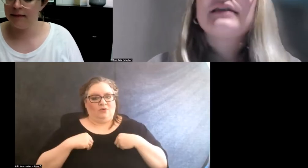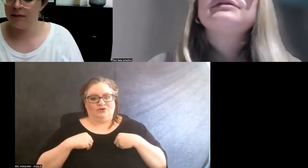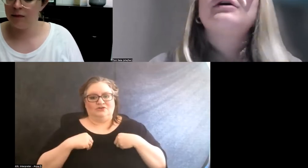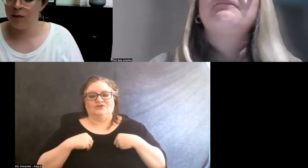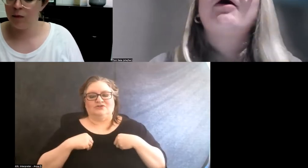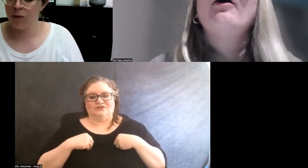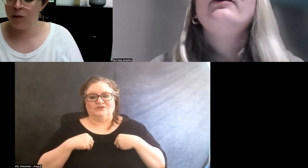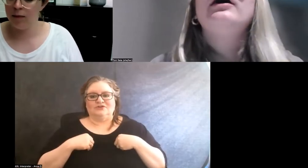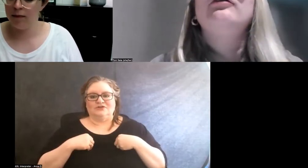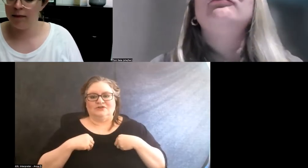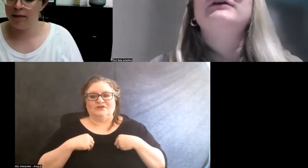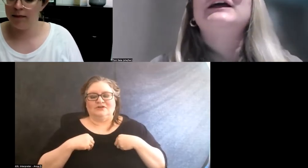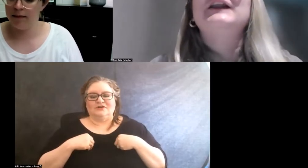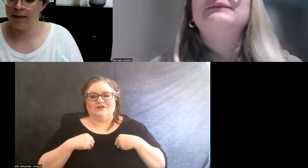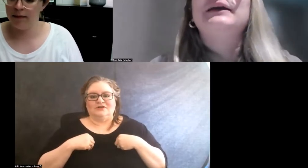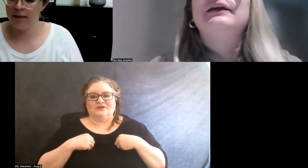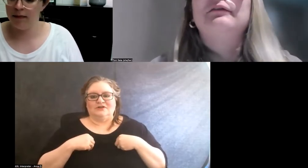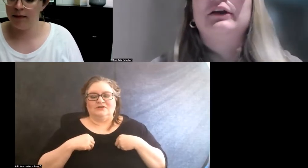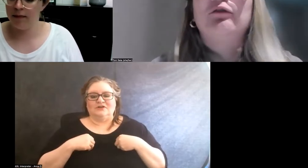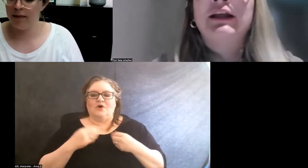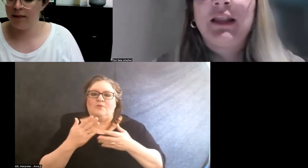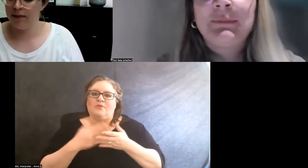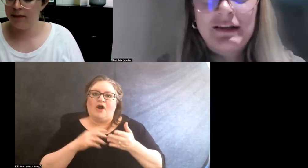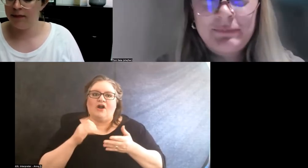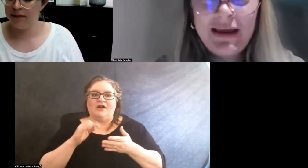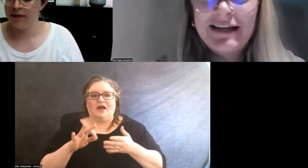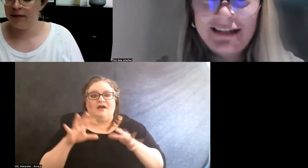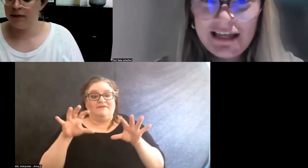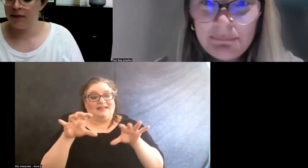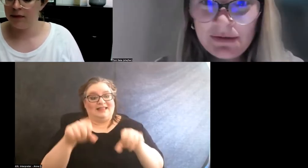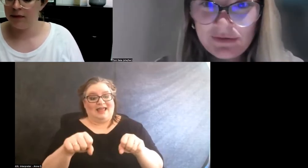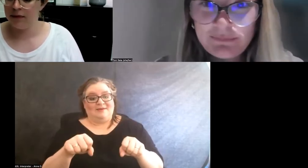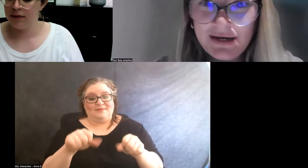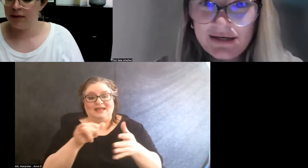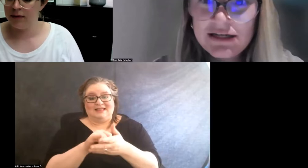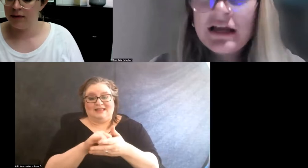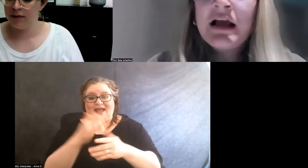And so part of, you know, reclaiming the space and keeping the space,